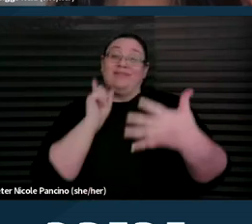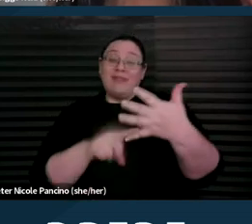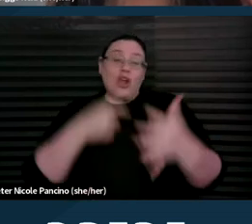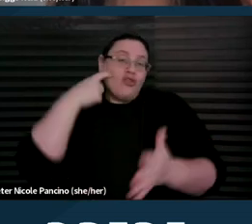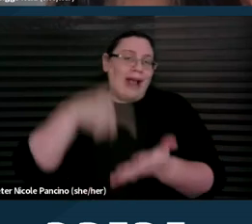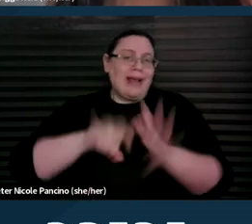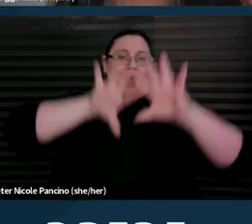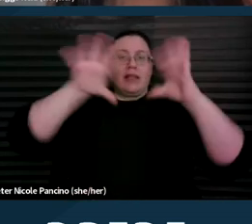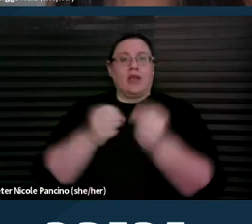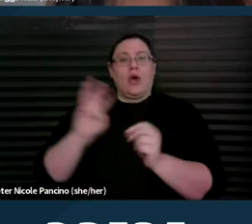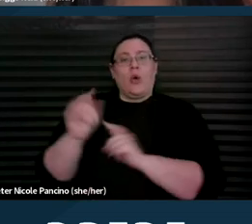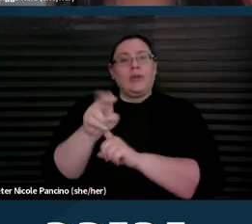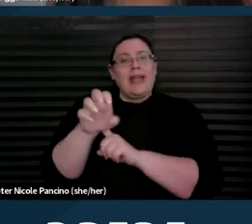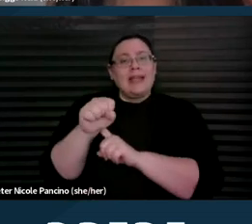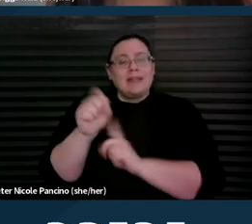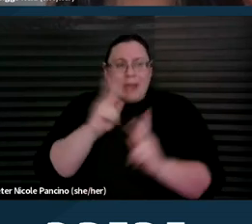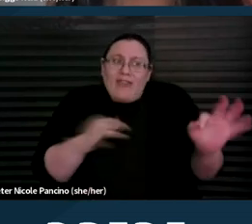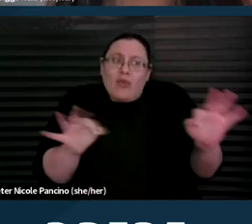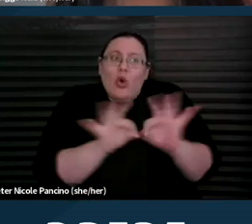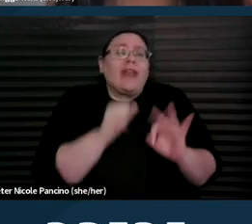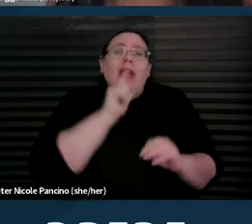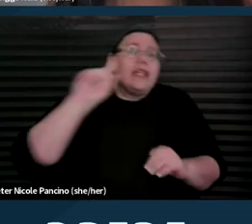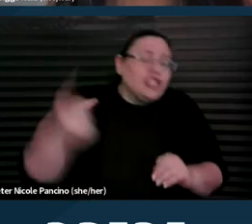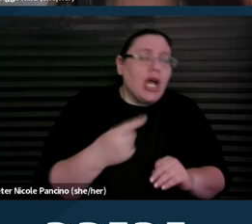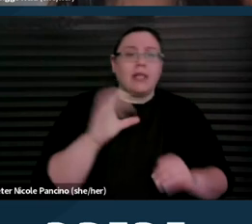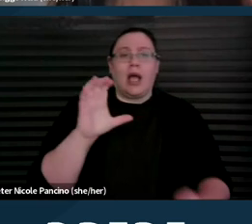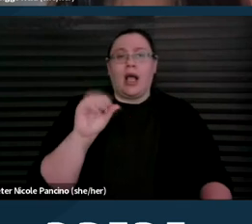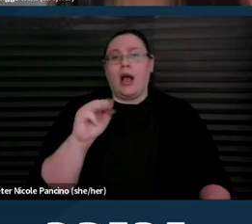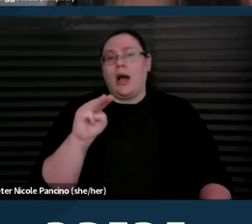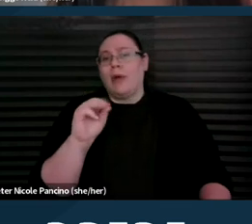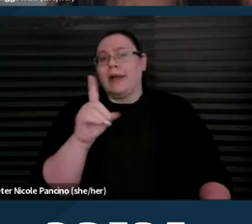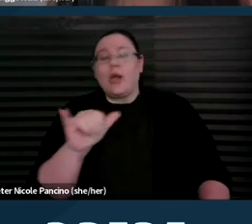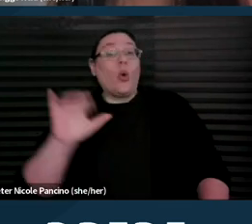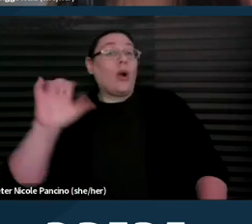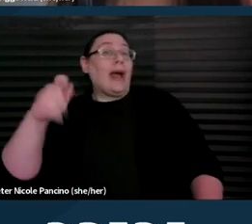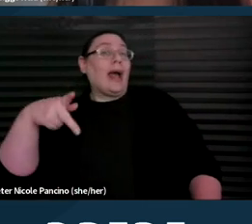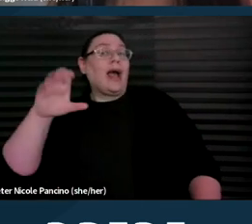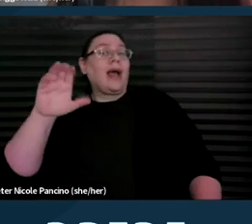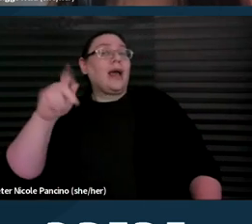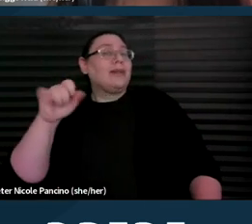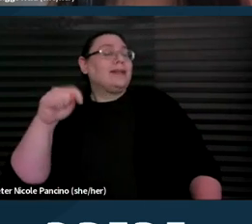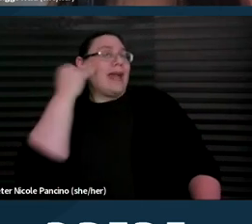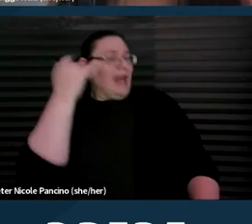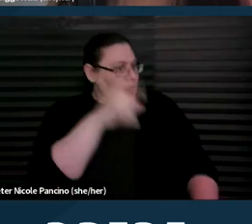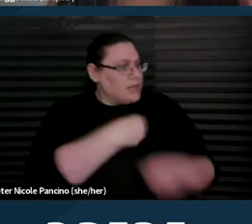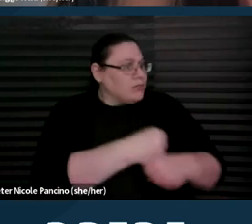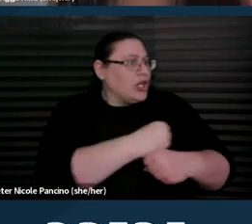outside of commodity and capitalist notions of productivity. Each person is full of history and life experience.